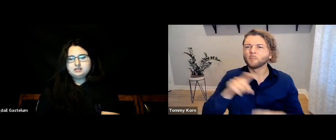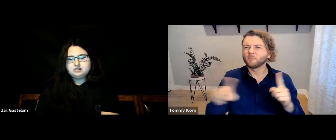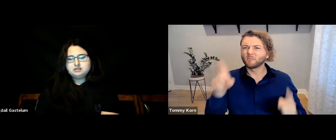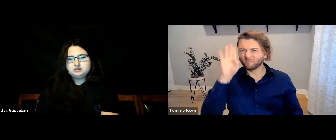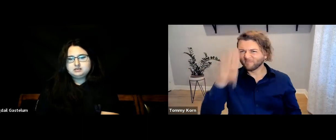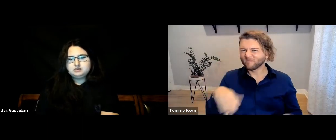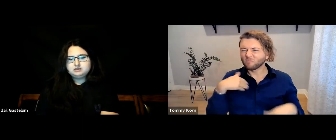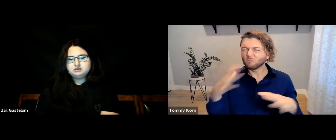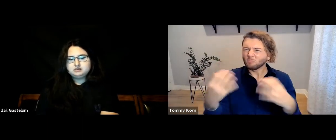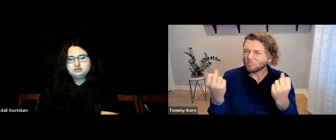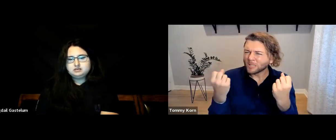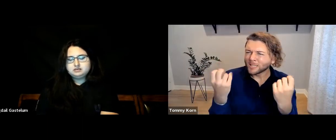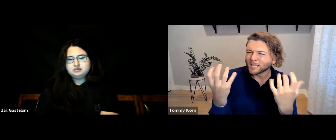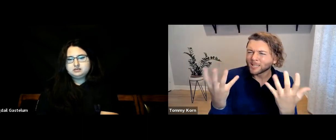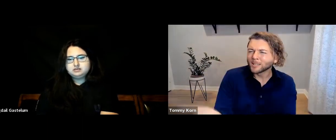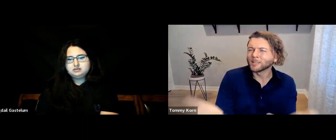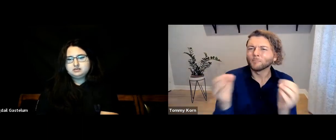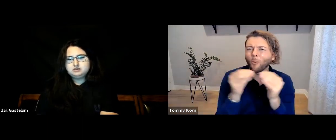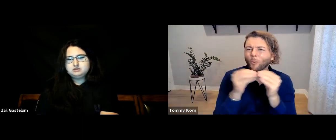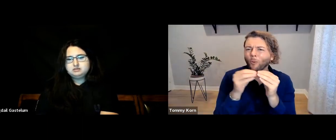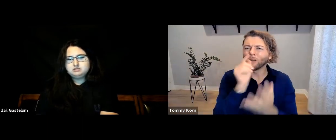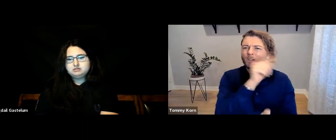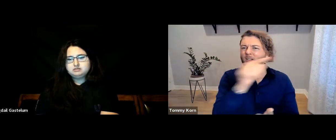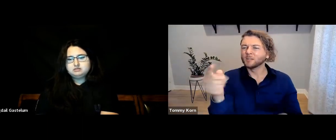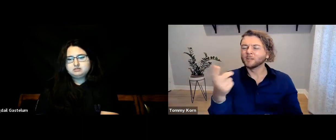There are so many others out there,